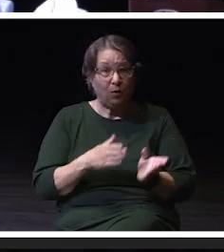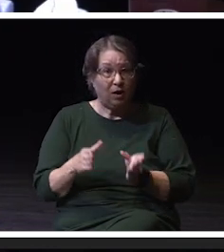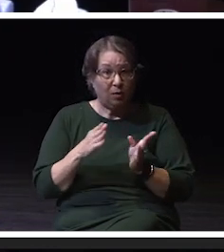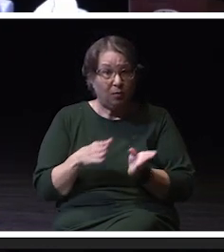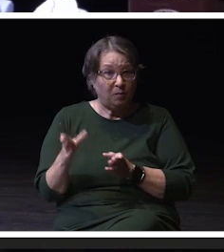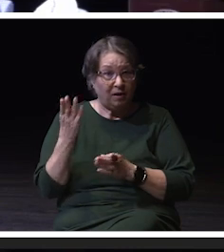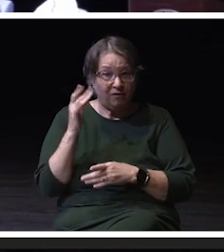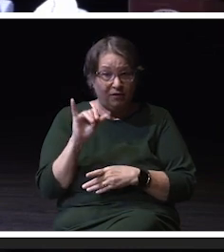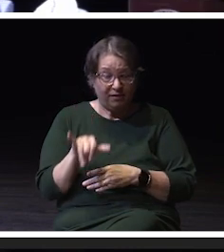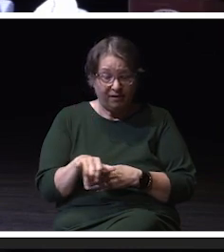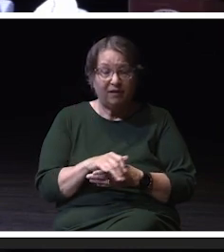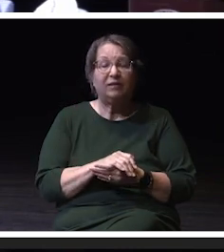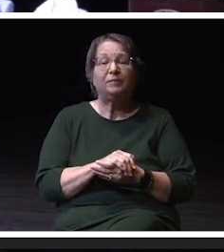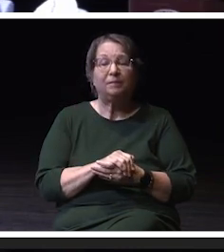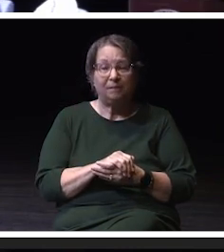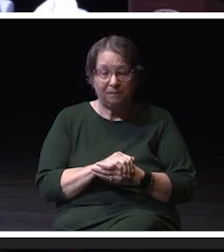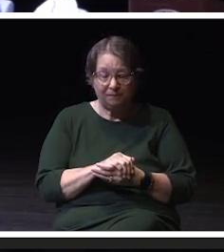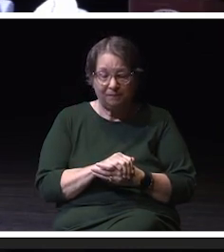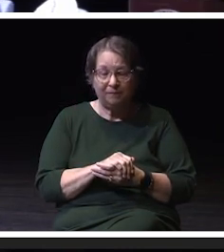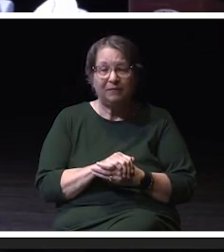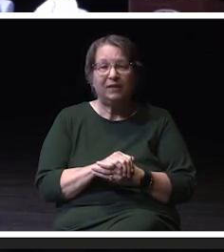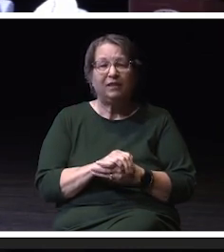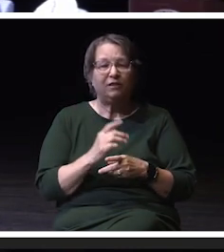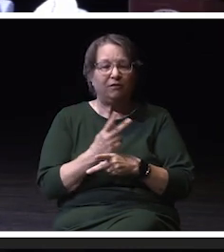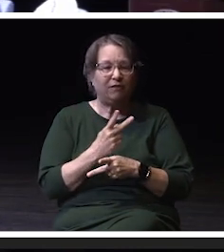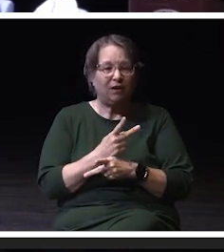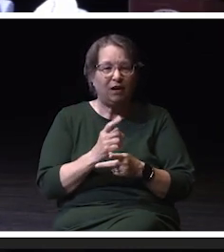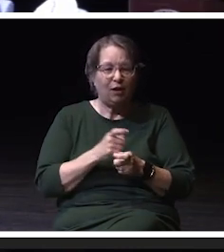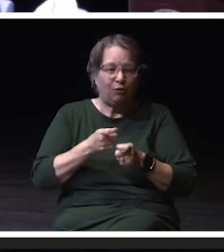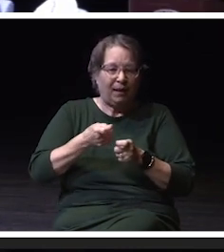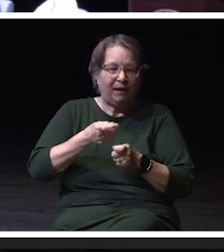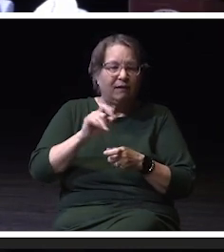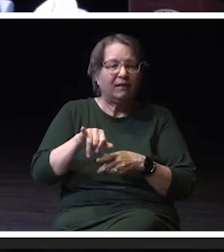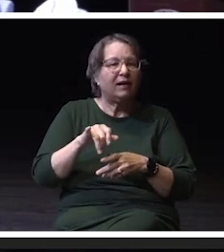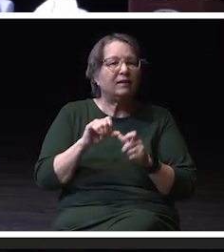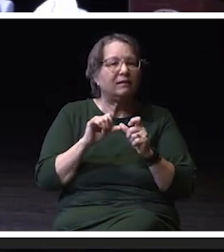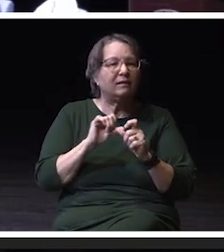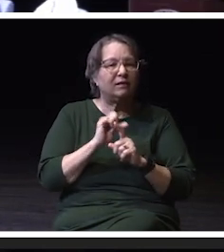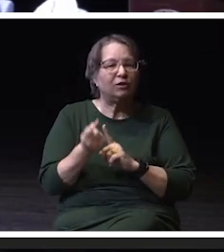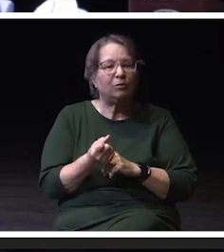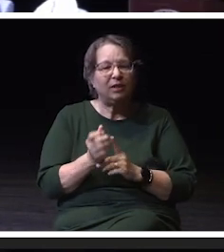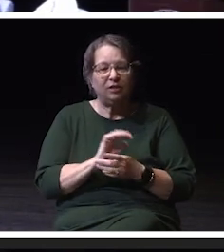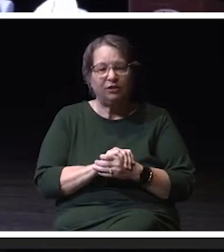those, times and, continuing to hold true to our core values